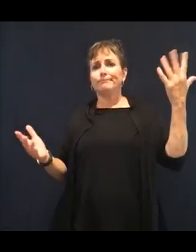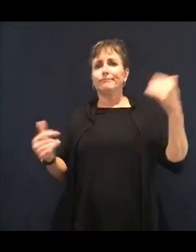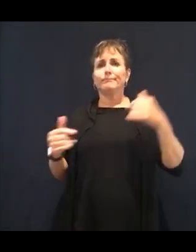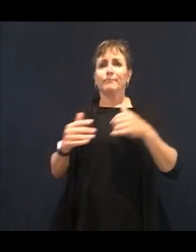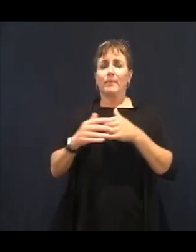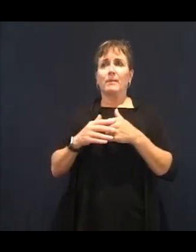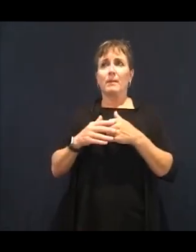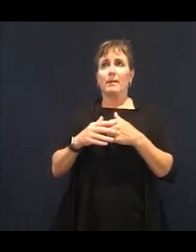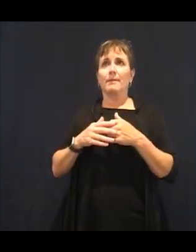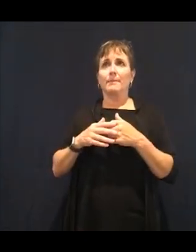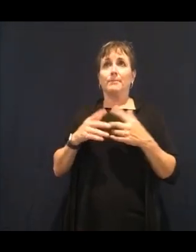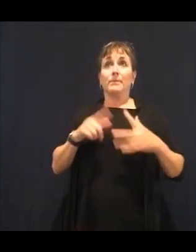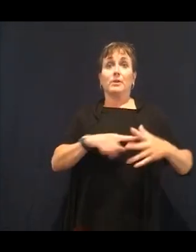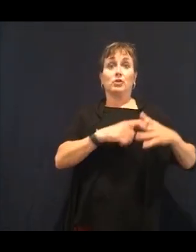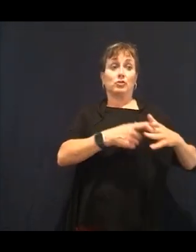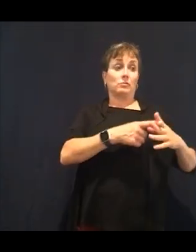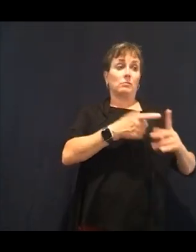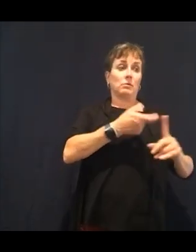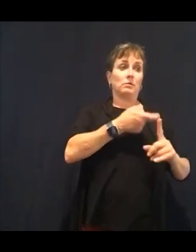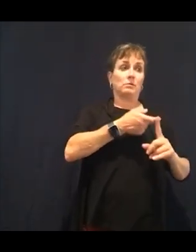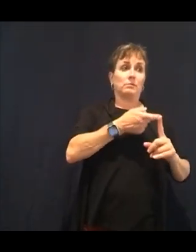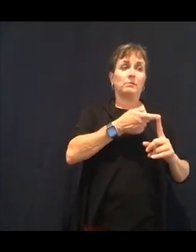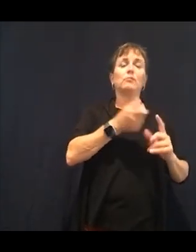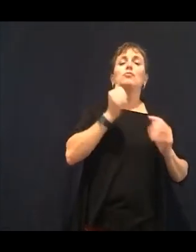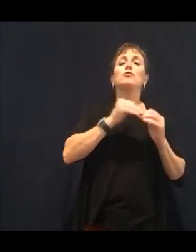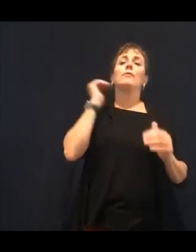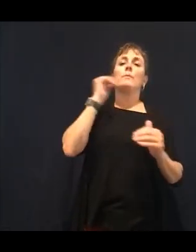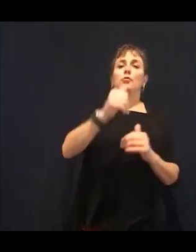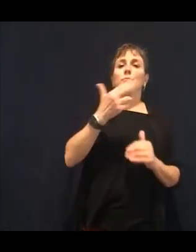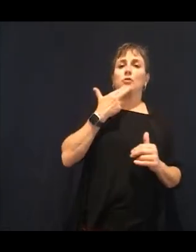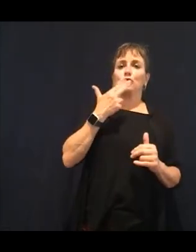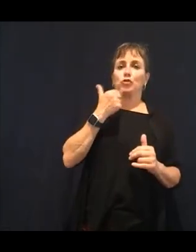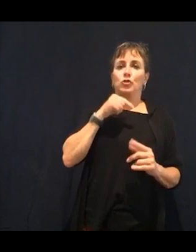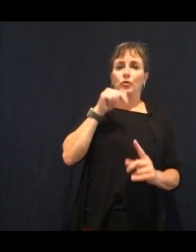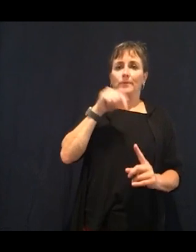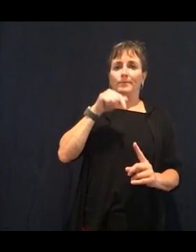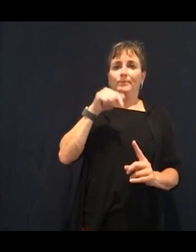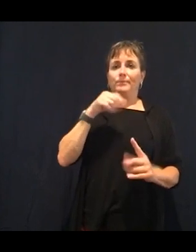research and found that-- they tested over 300